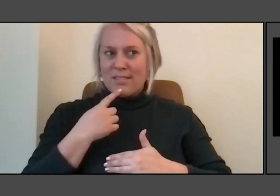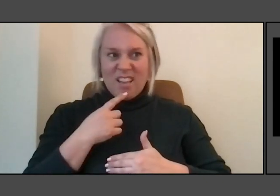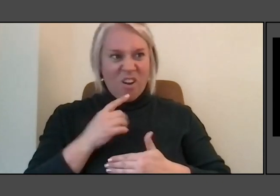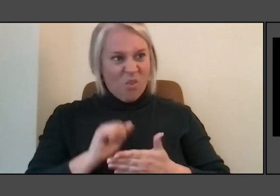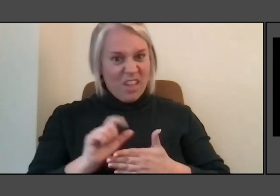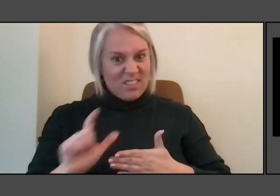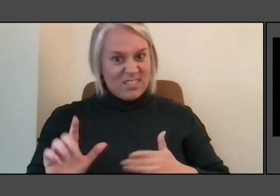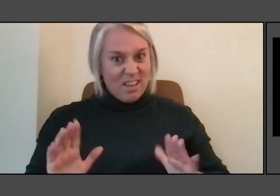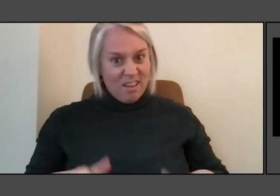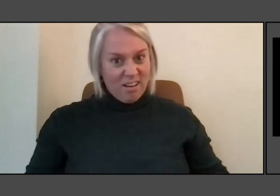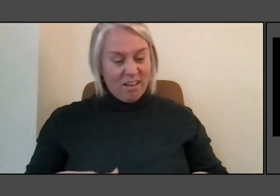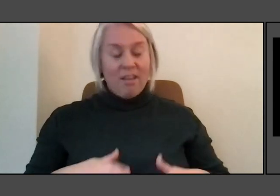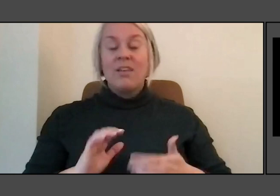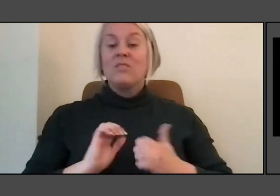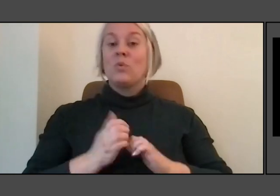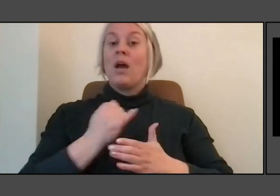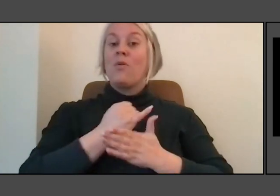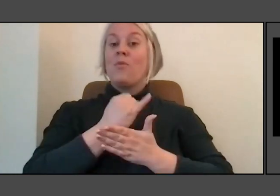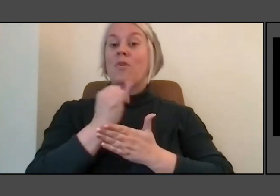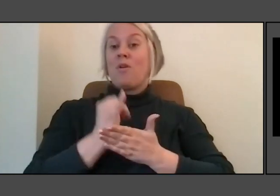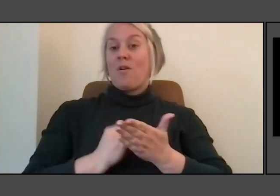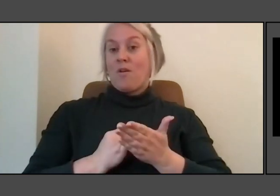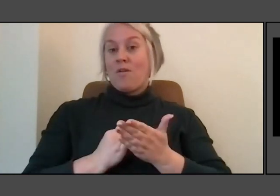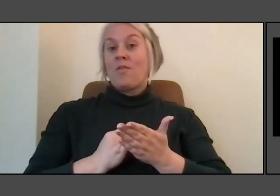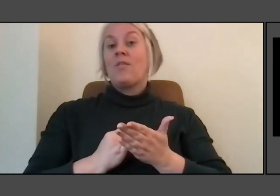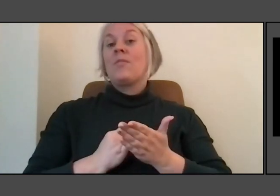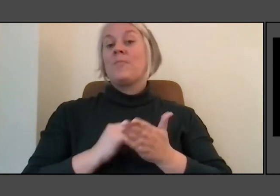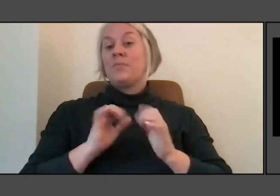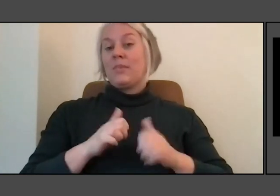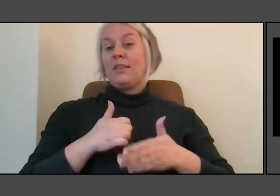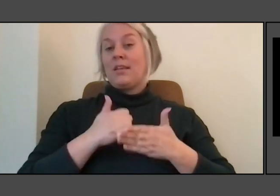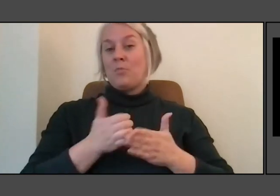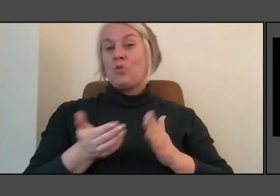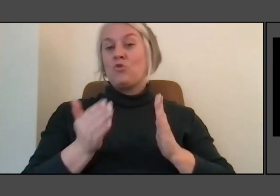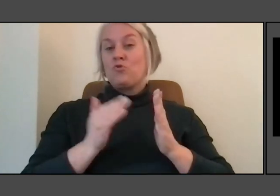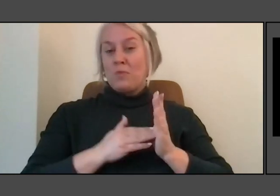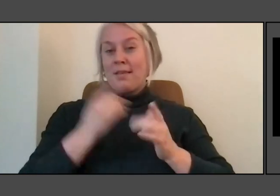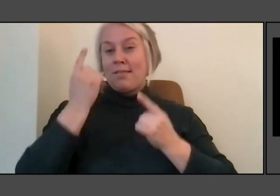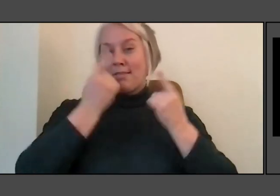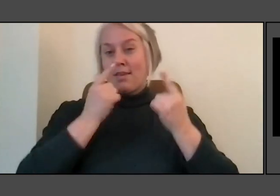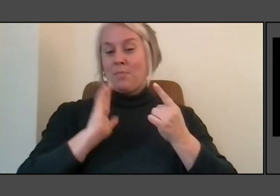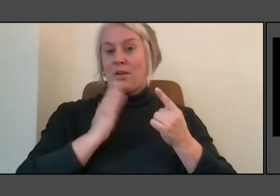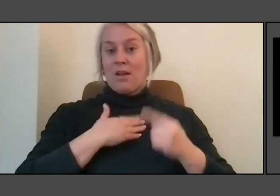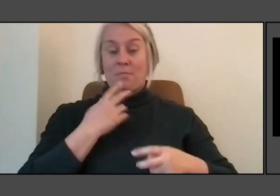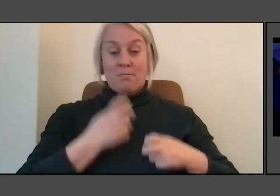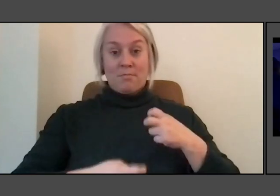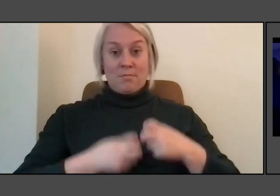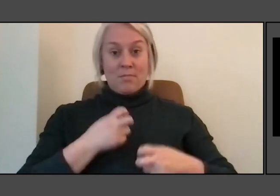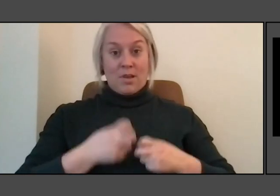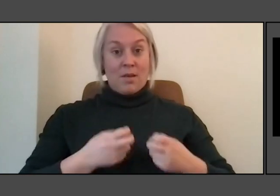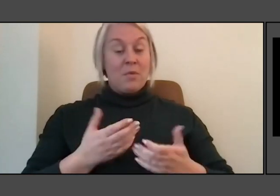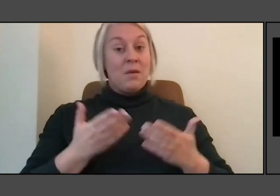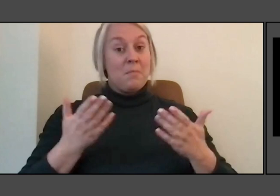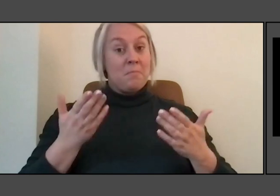Maybe I can get you to rethink the problem we face. Maybe it could be more scalable or another way we do